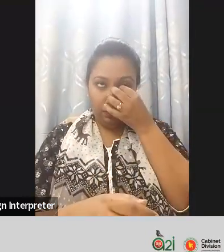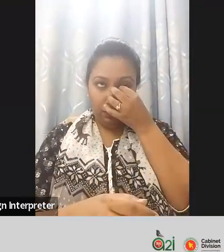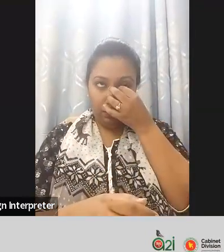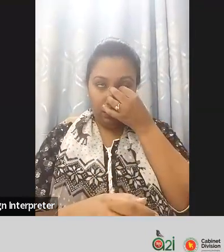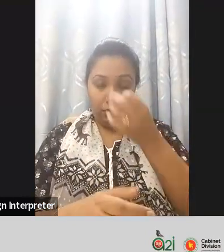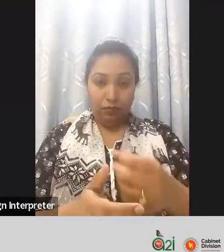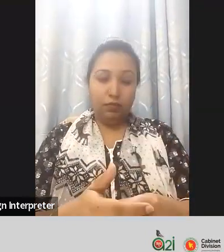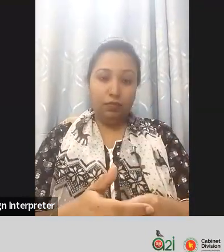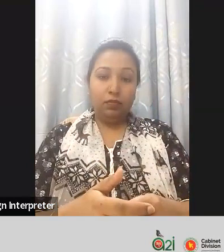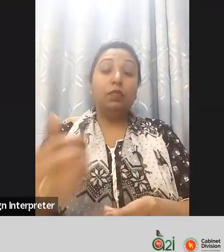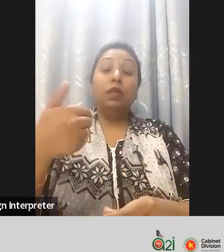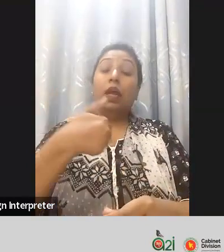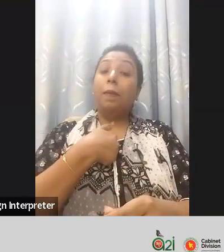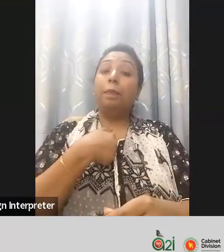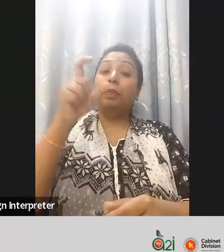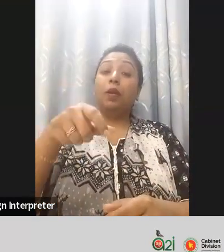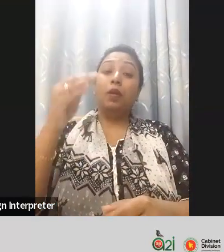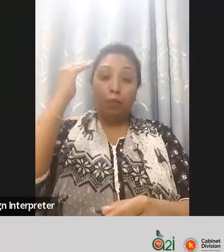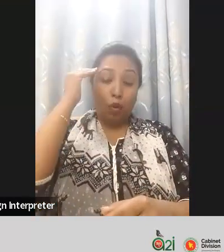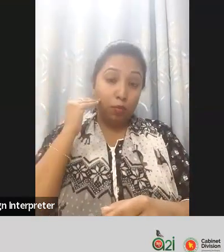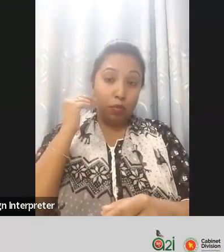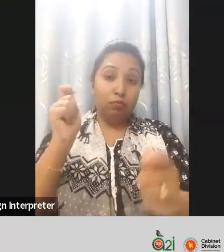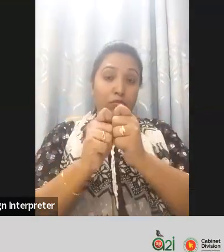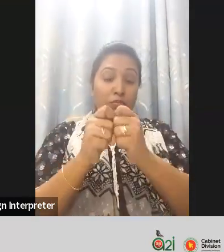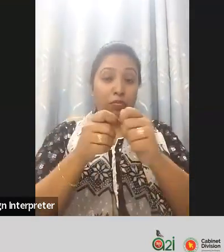only ensuring the accessibility in our websites but also other website that is